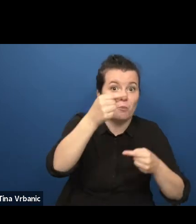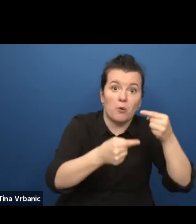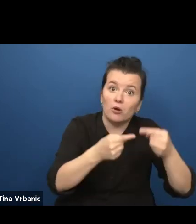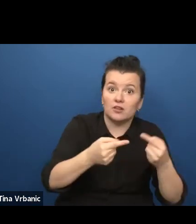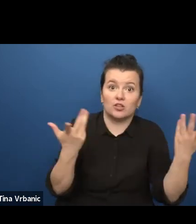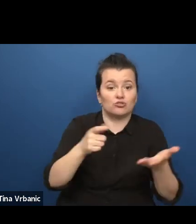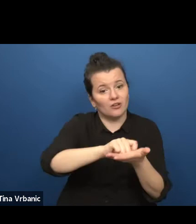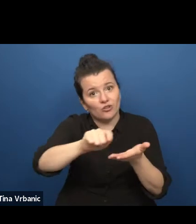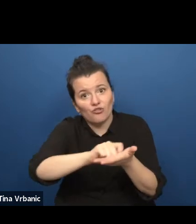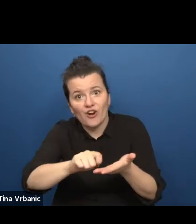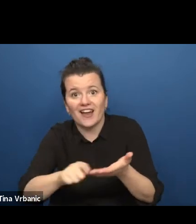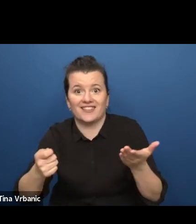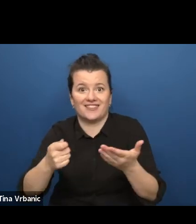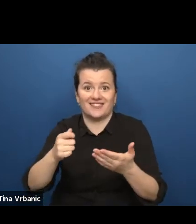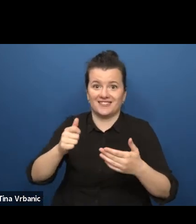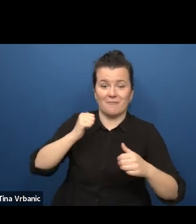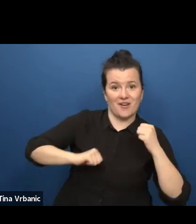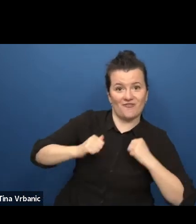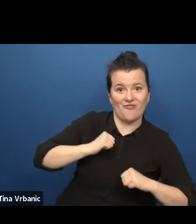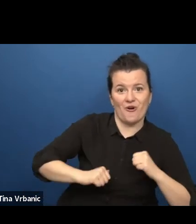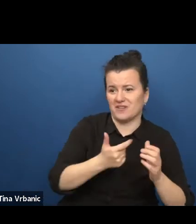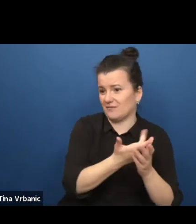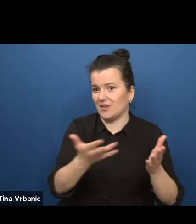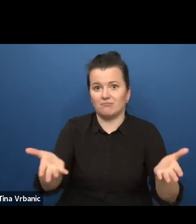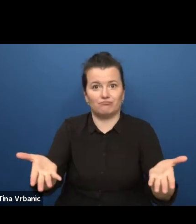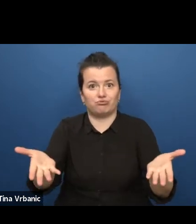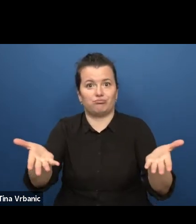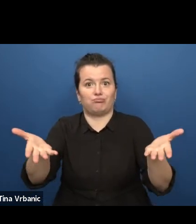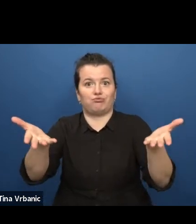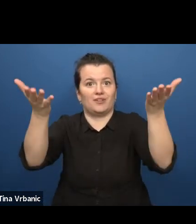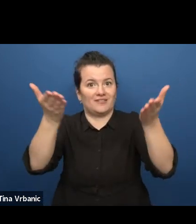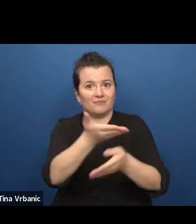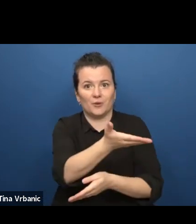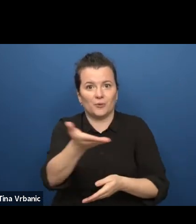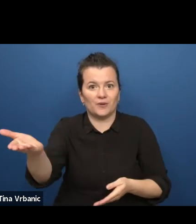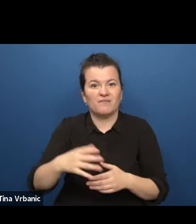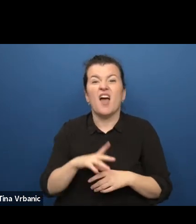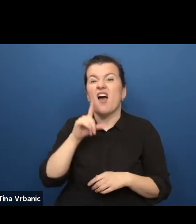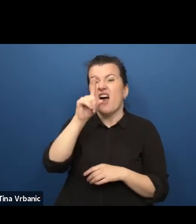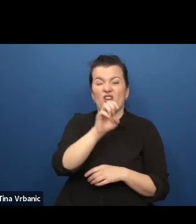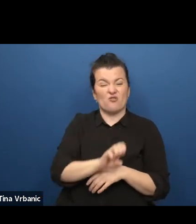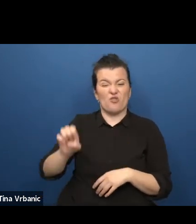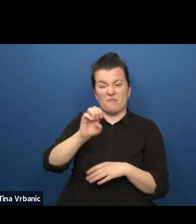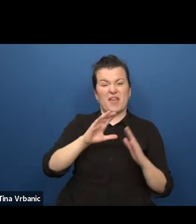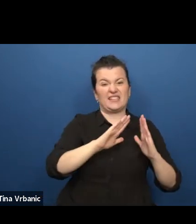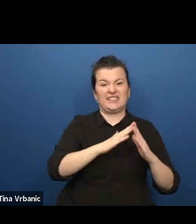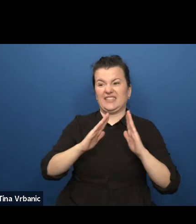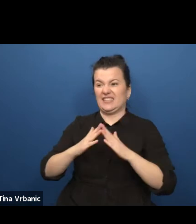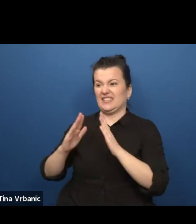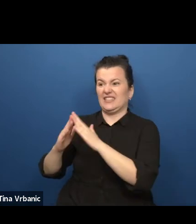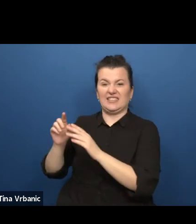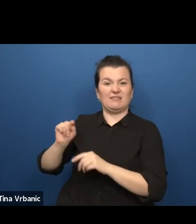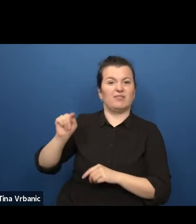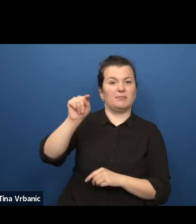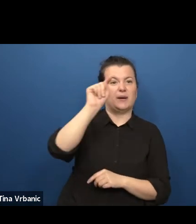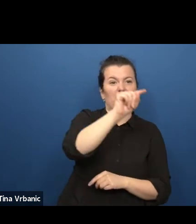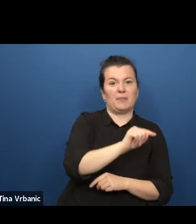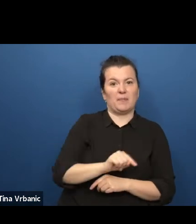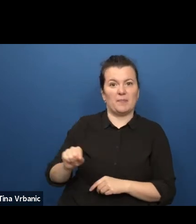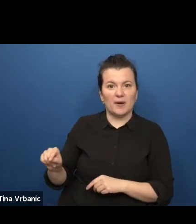to change the streetscape in many European cities. The increased empowerment of marginalized people,